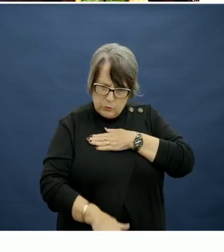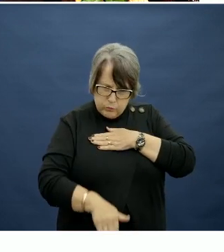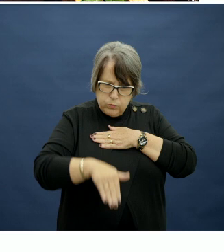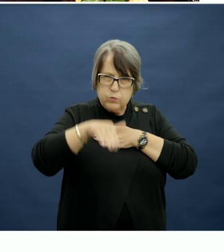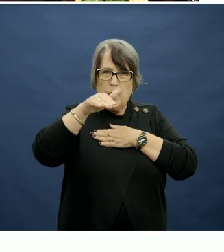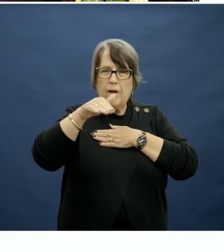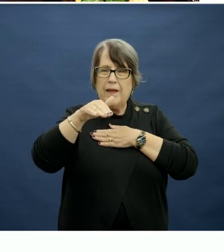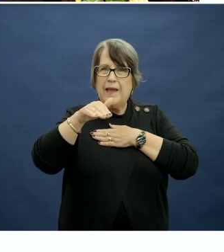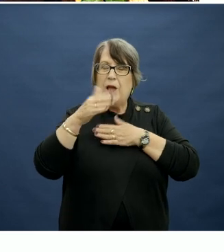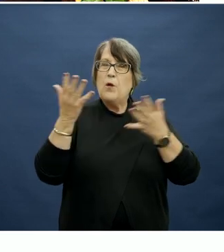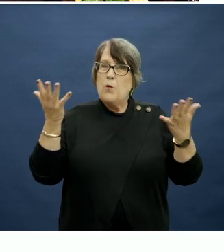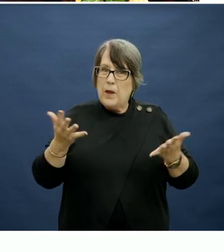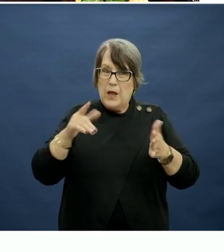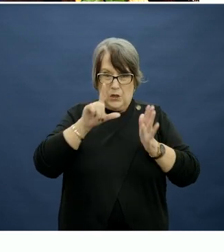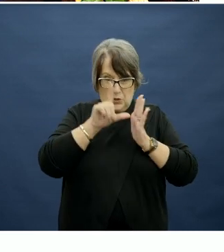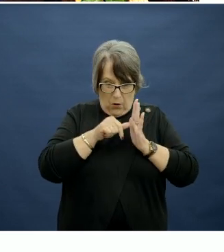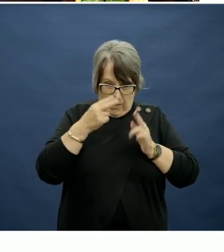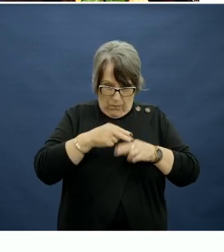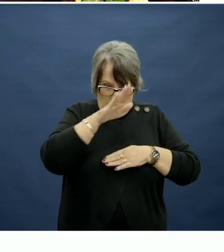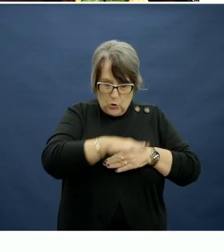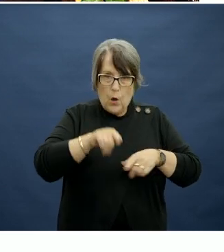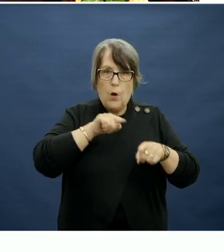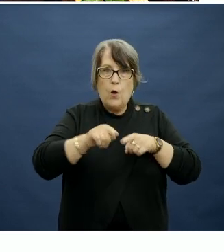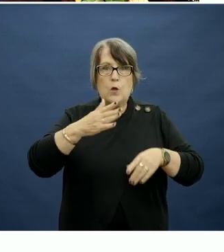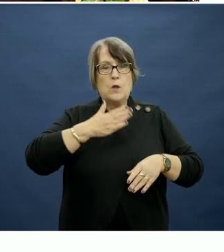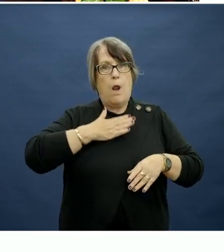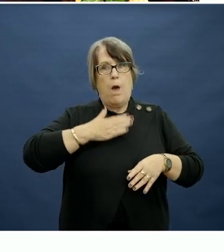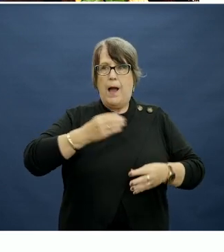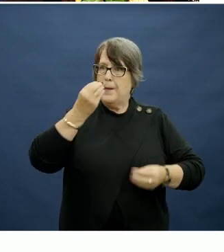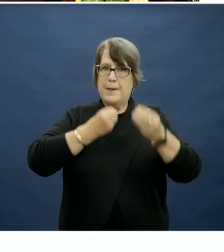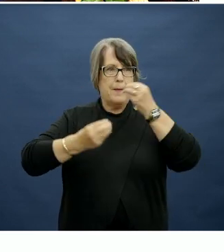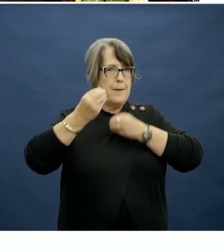the time where children learn liking to eat.